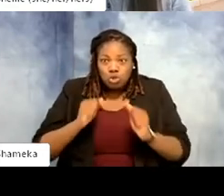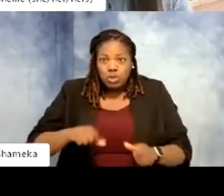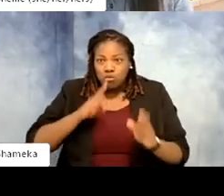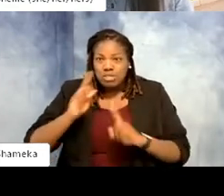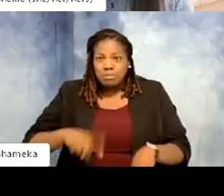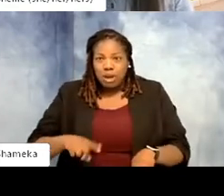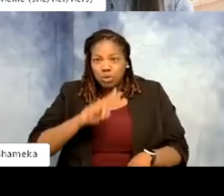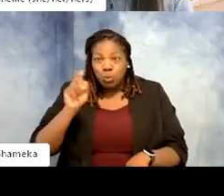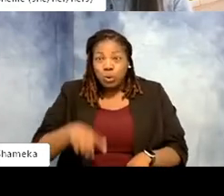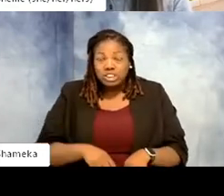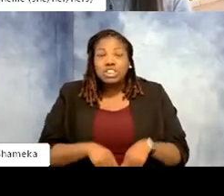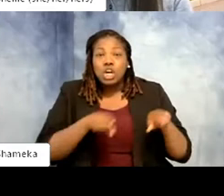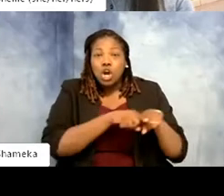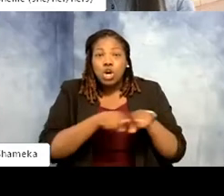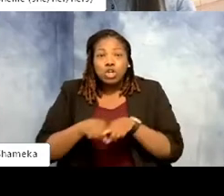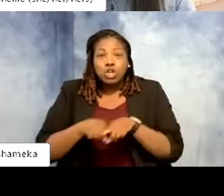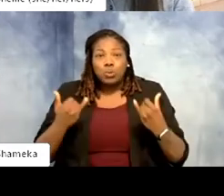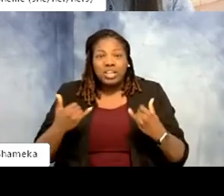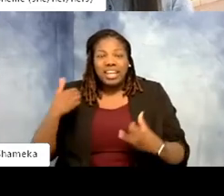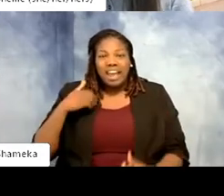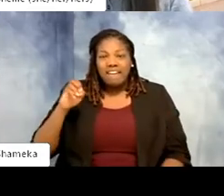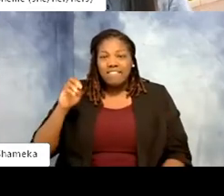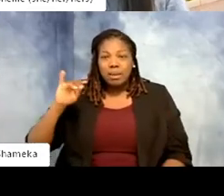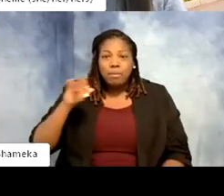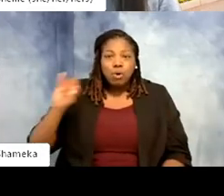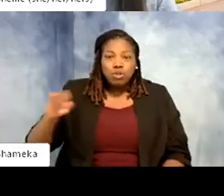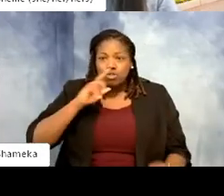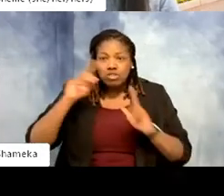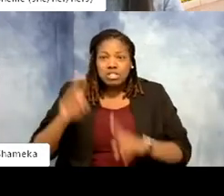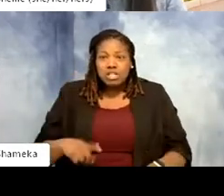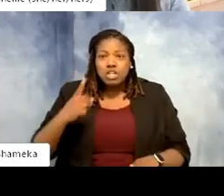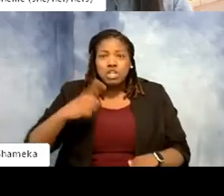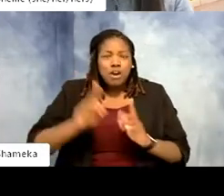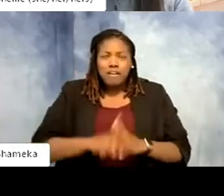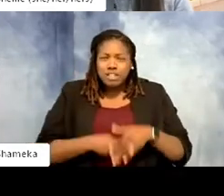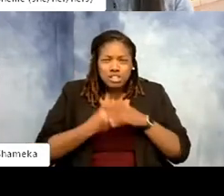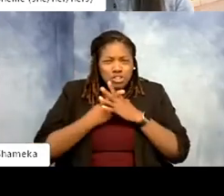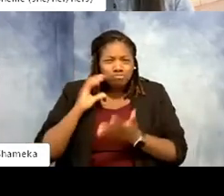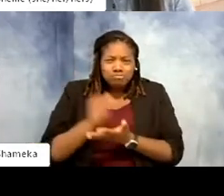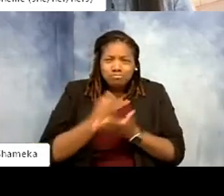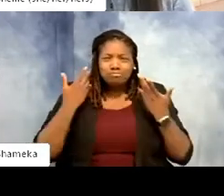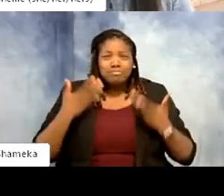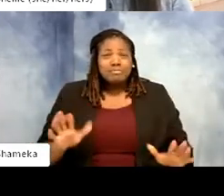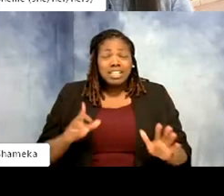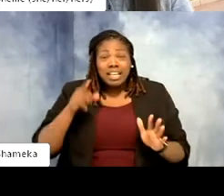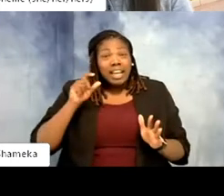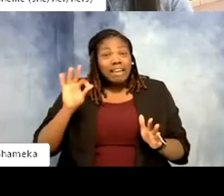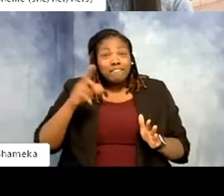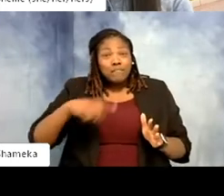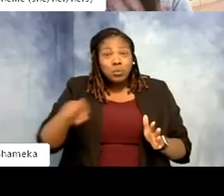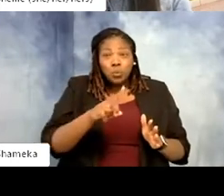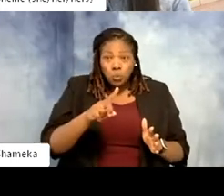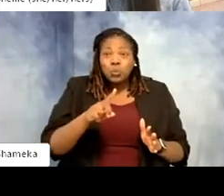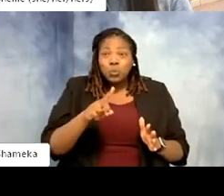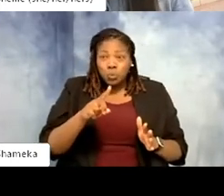We also now have emoji reactions which so many of you have already found. So if you are a big lover